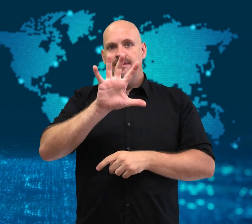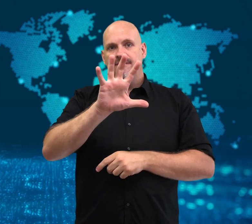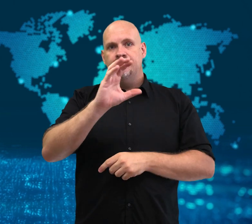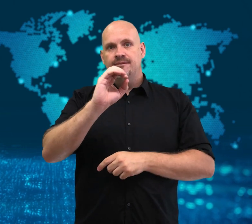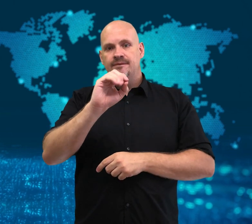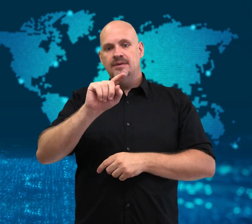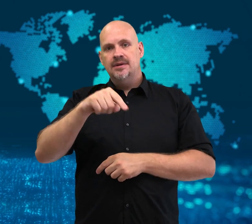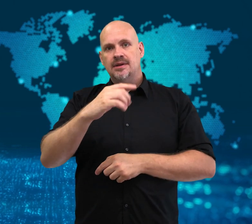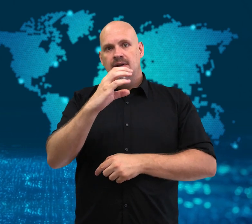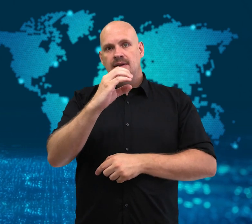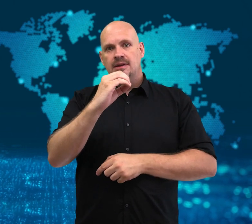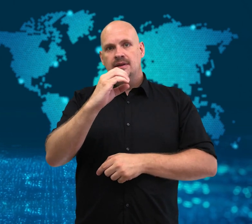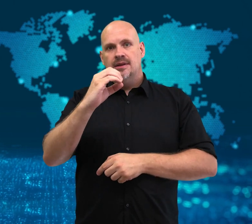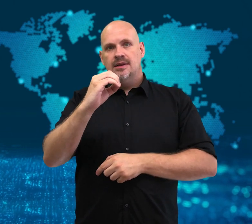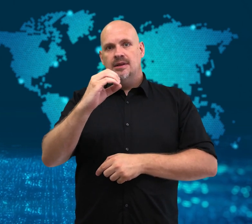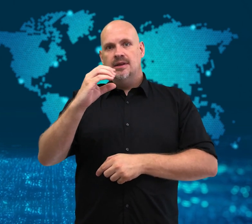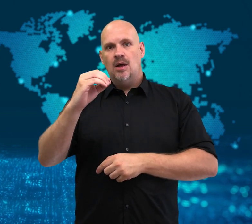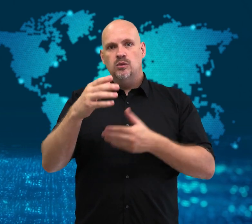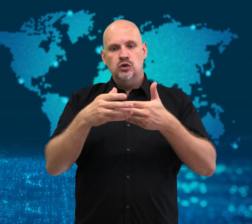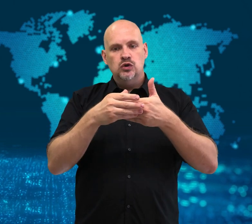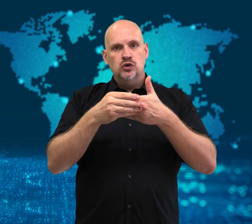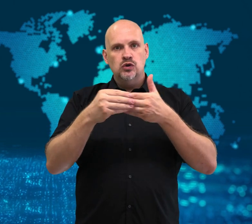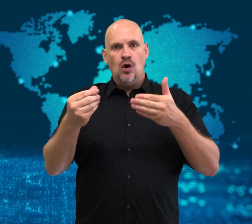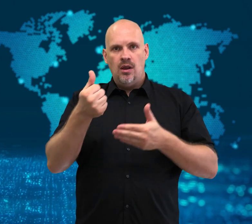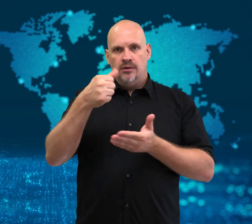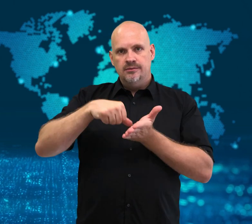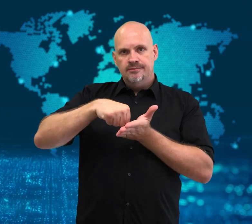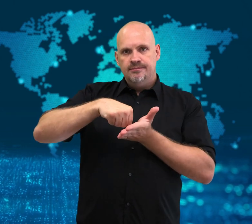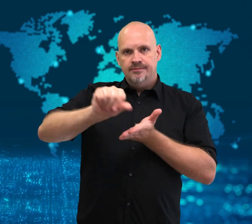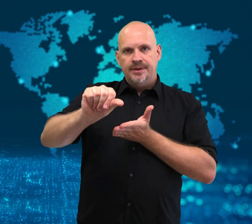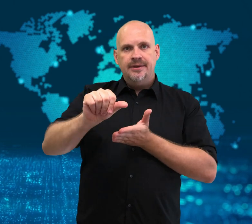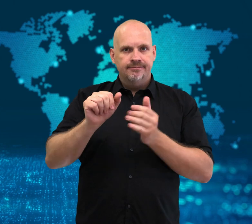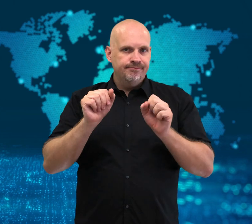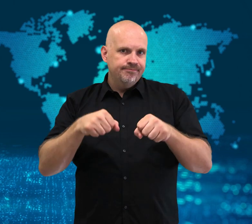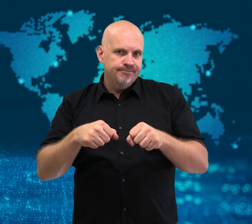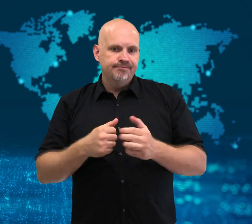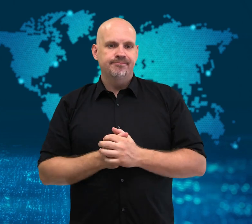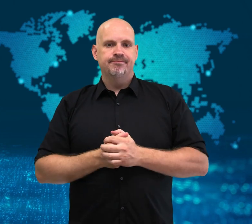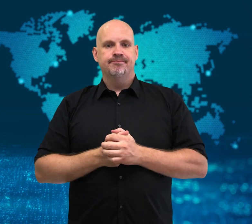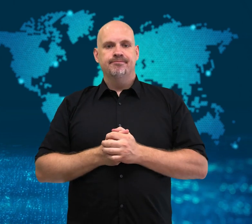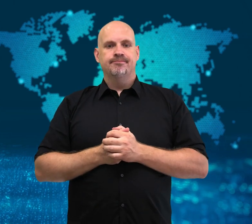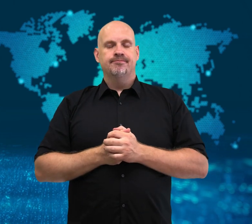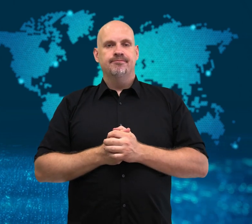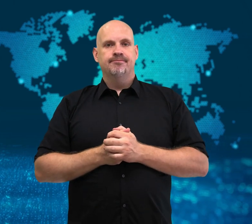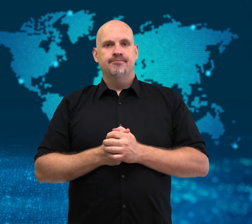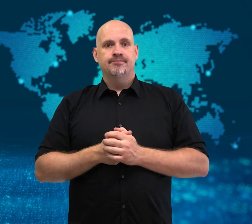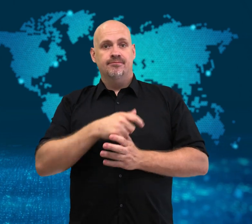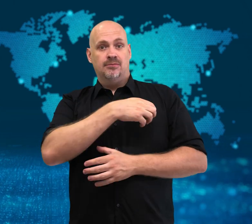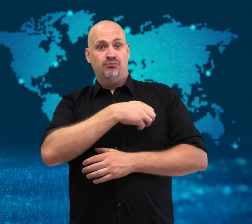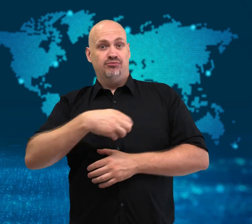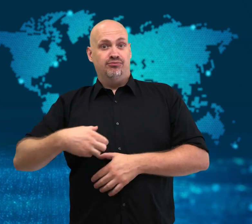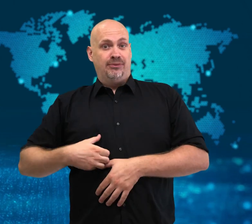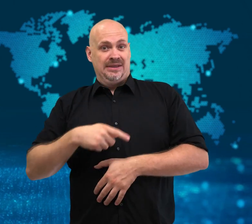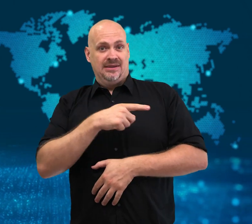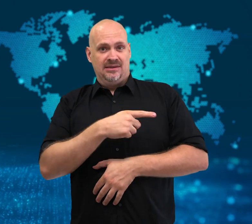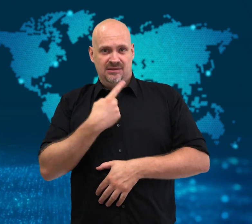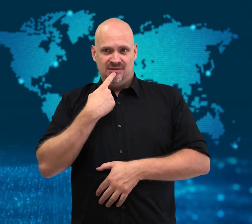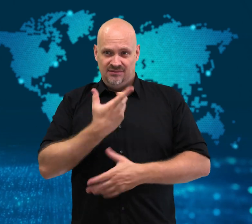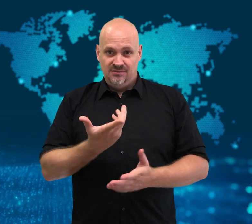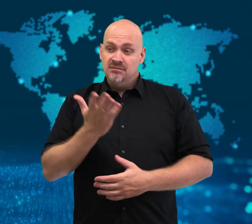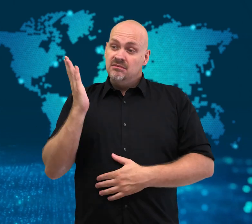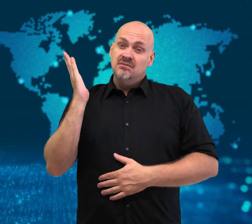The two men face up to three years in prison and a $50,000 USD fine.